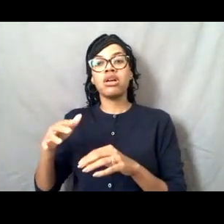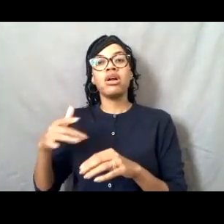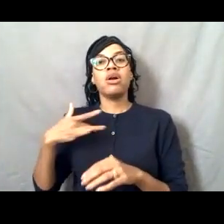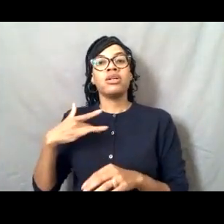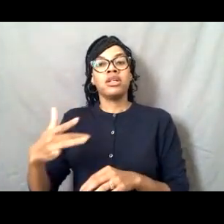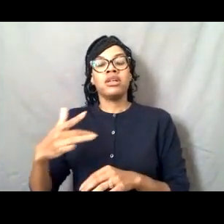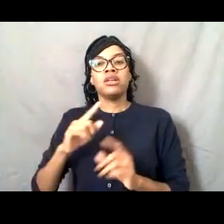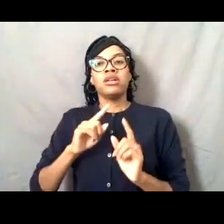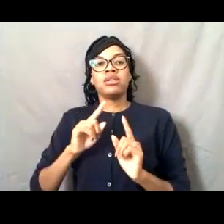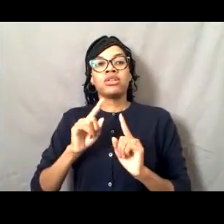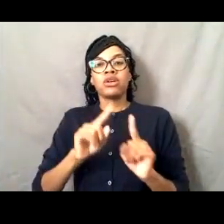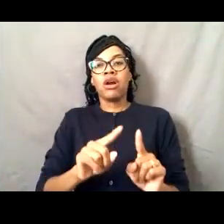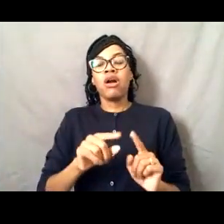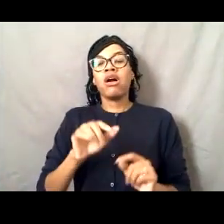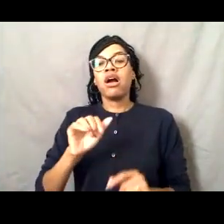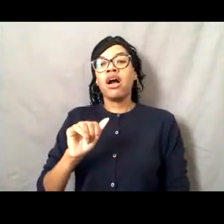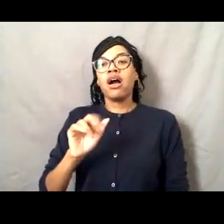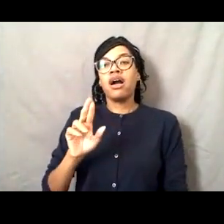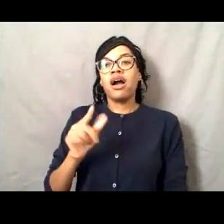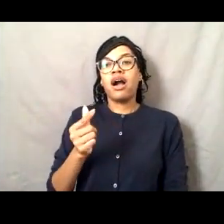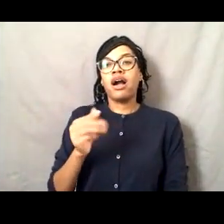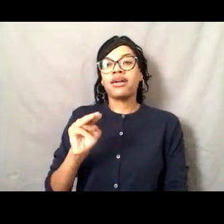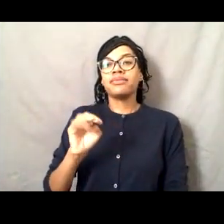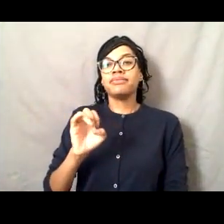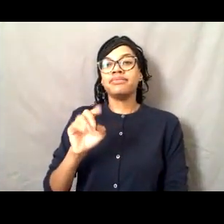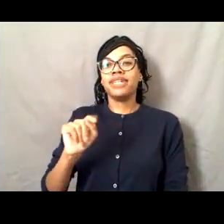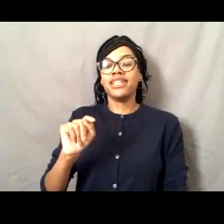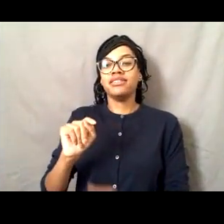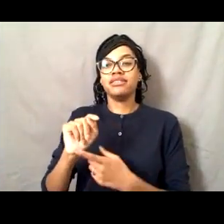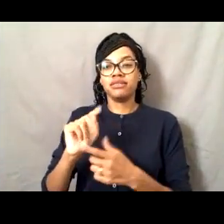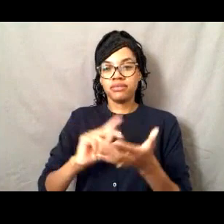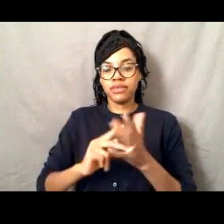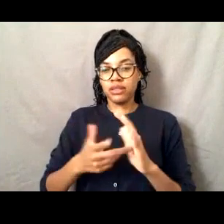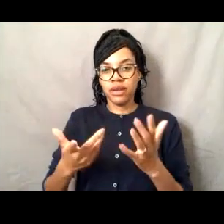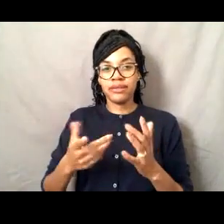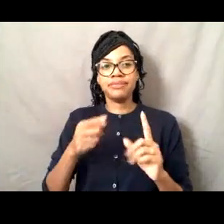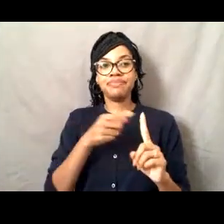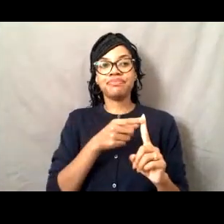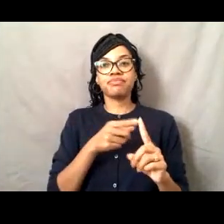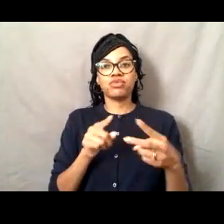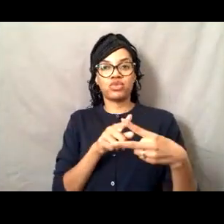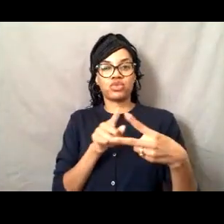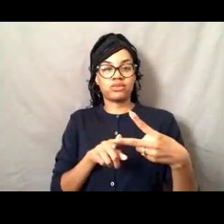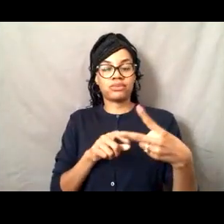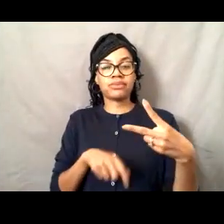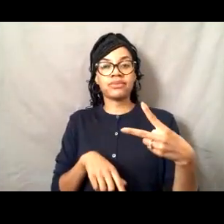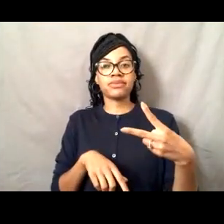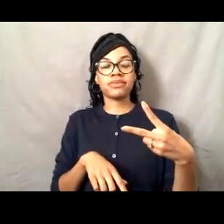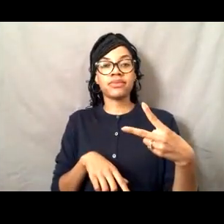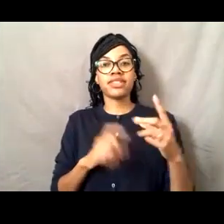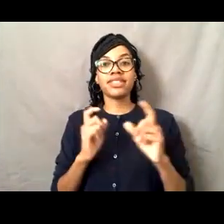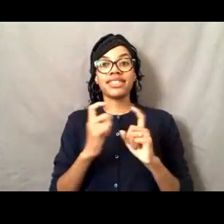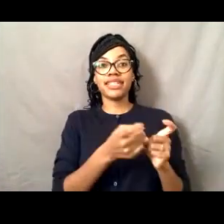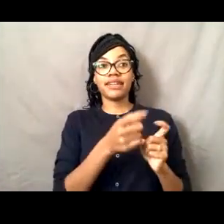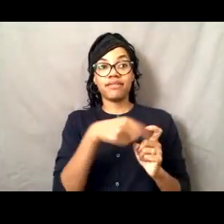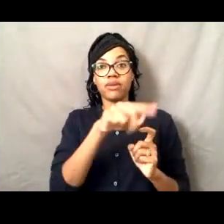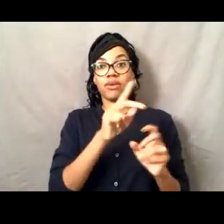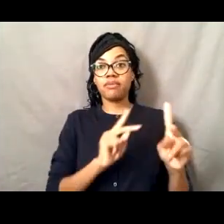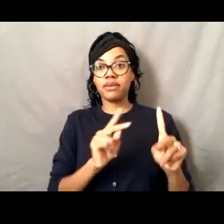We go out and augment on the ships and it is twofold. Number one, it's giving those officers who are permanently assigned on the ship,